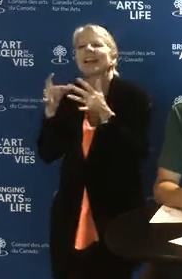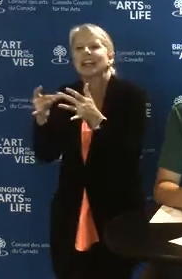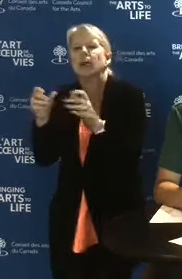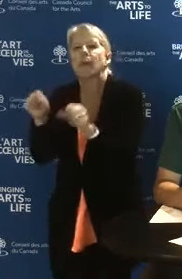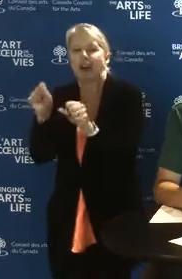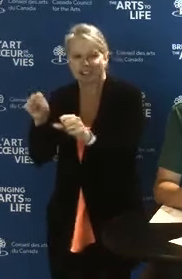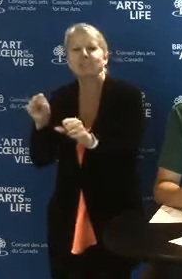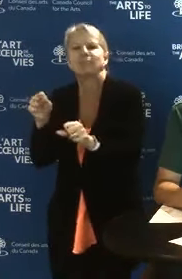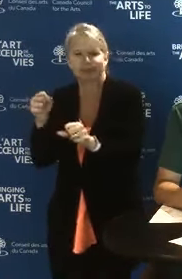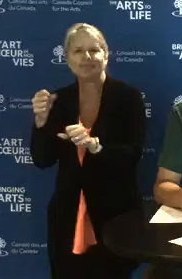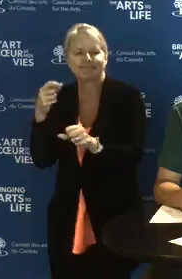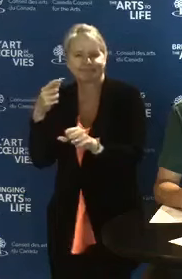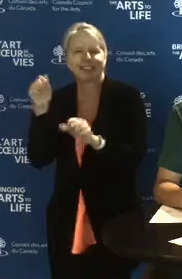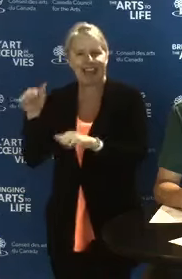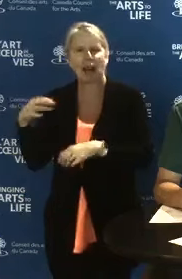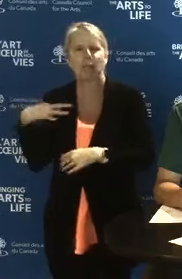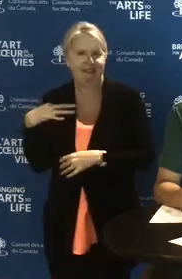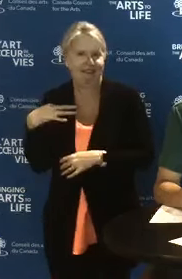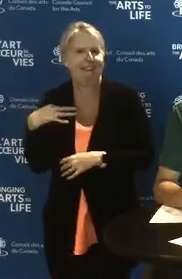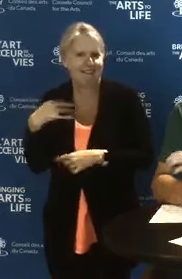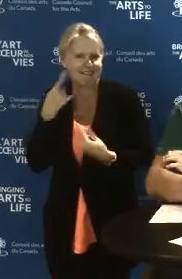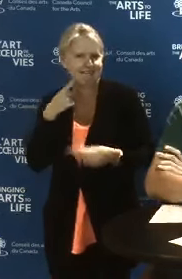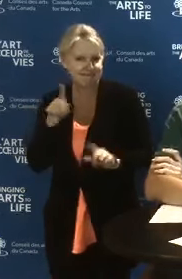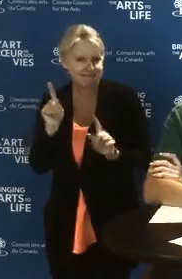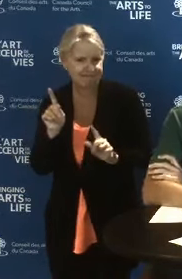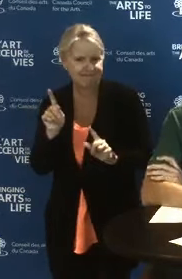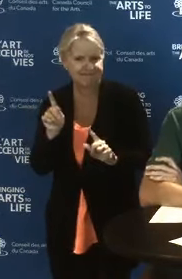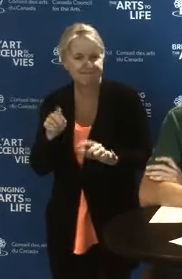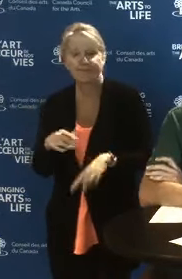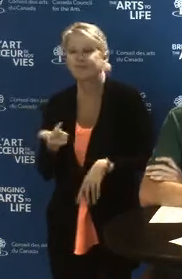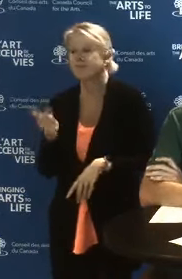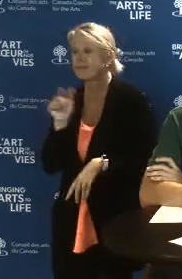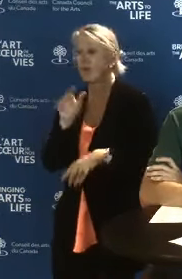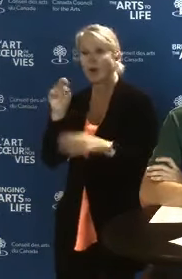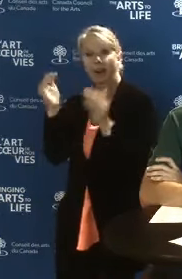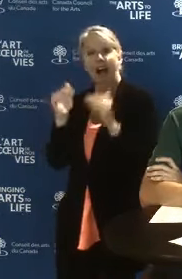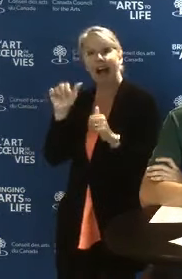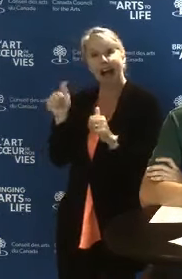Another question we often receive is: I want to stream my performance.